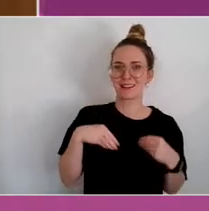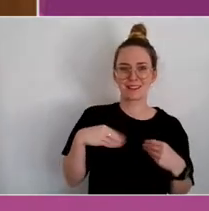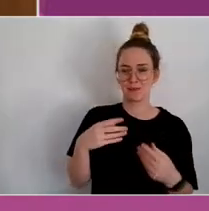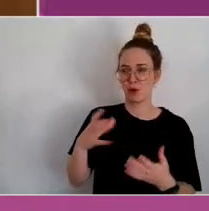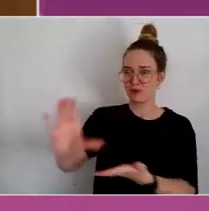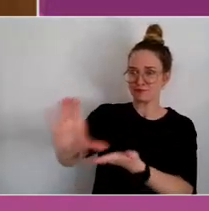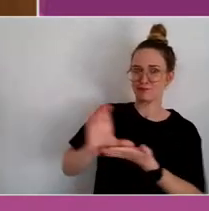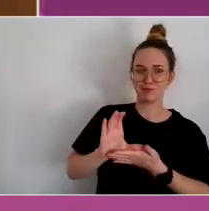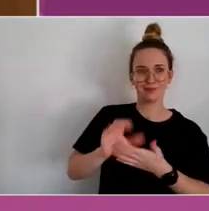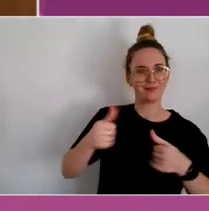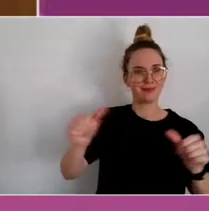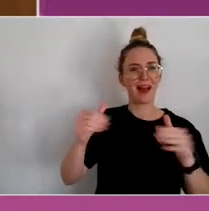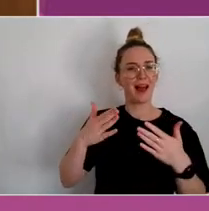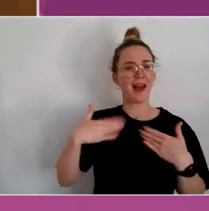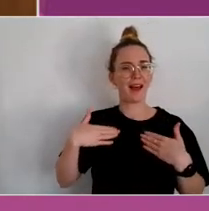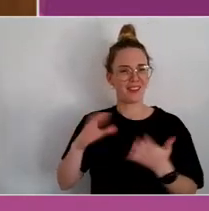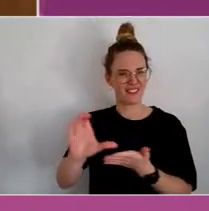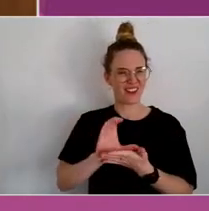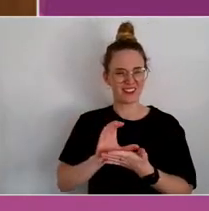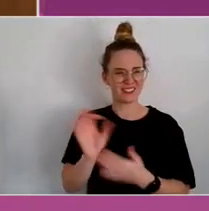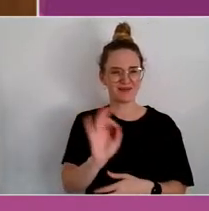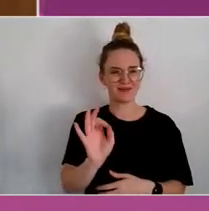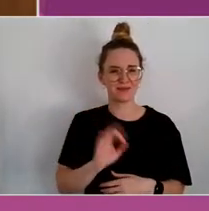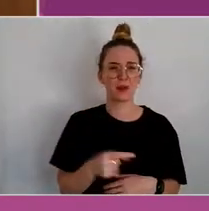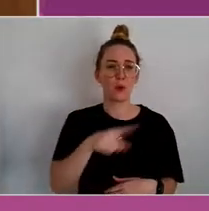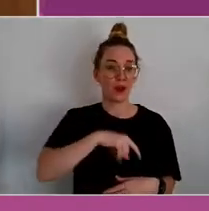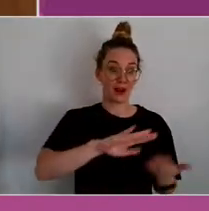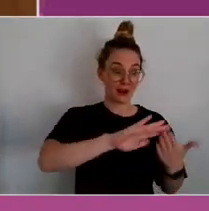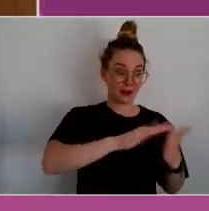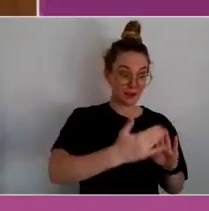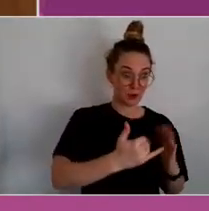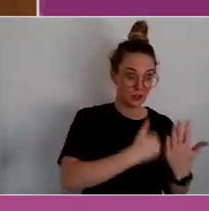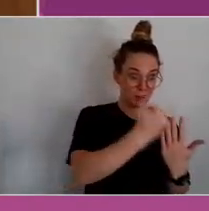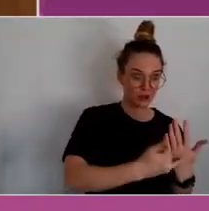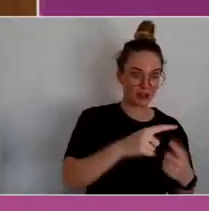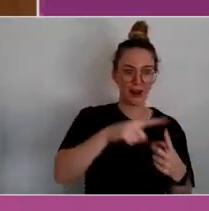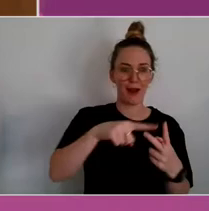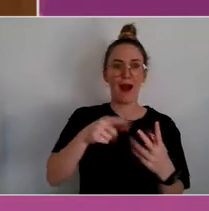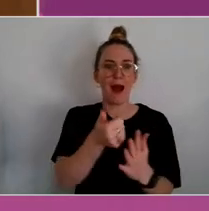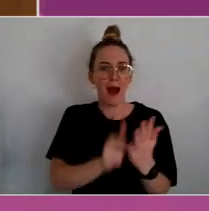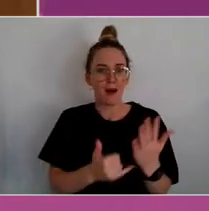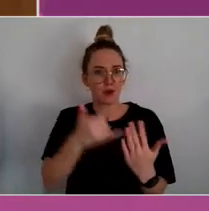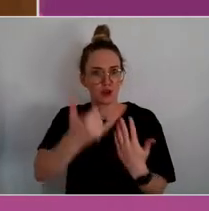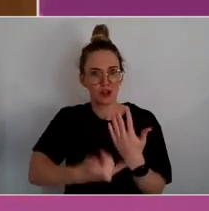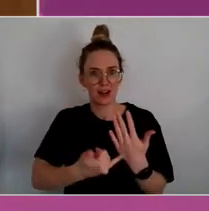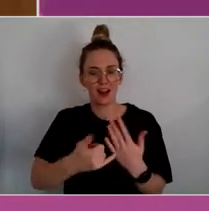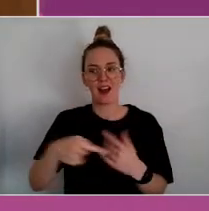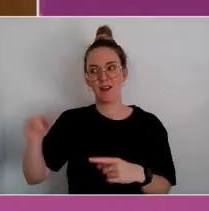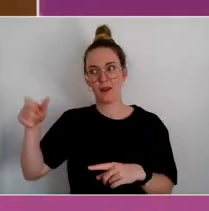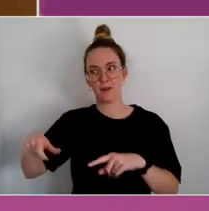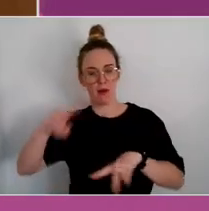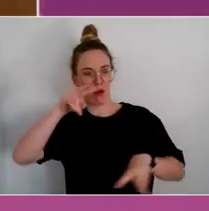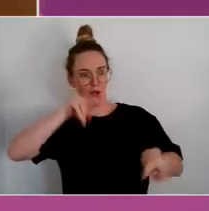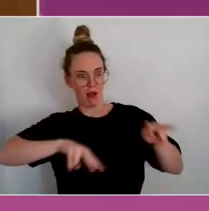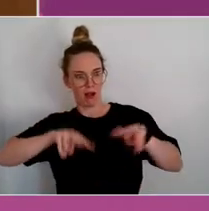You know, so we actually did it as a community project, art project, and then we get some measurement and evaluation around it, and then it's a health project.